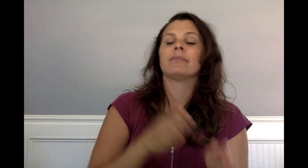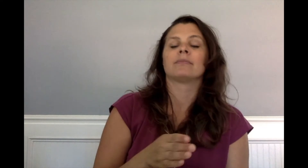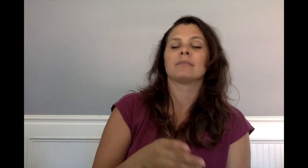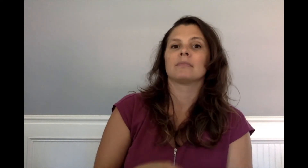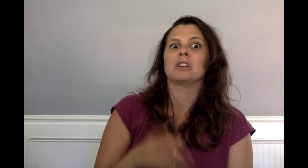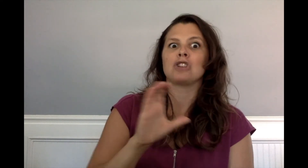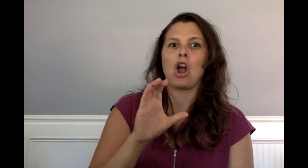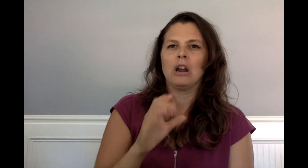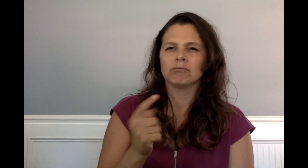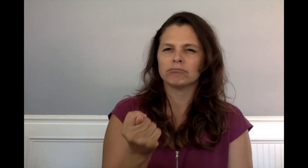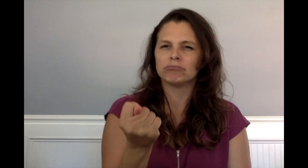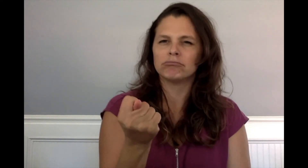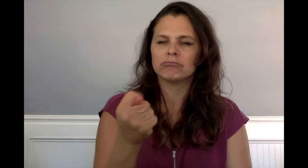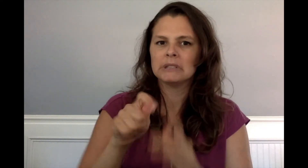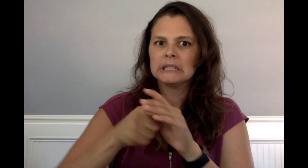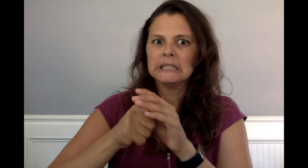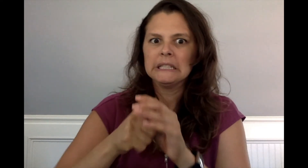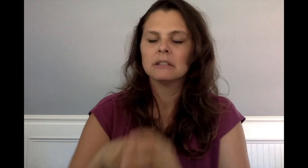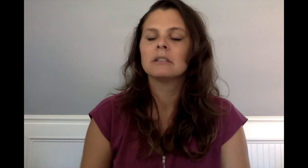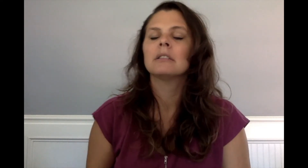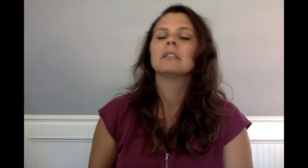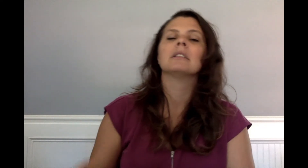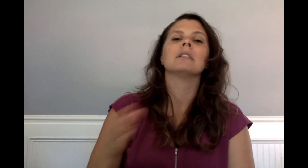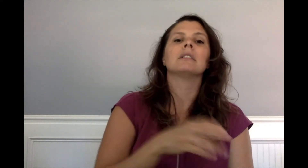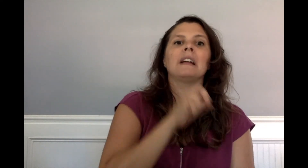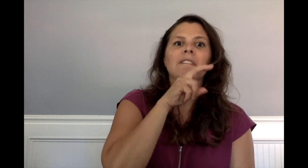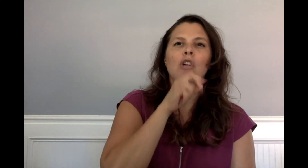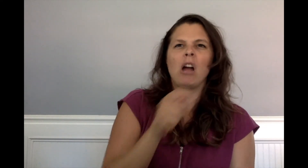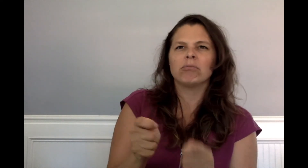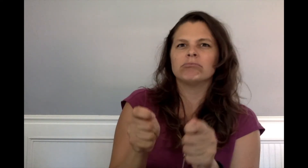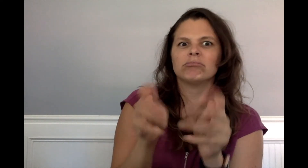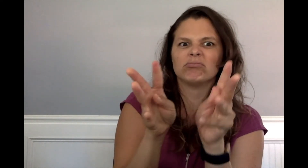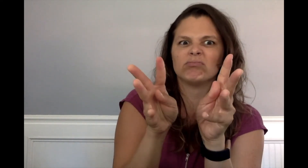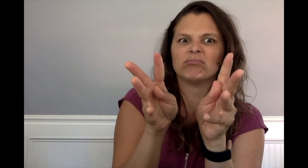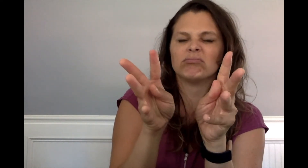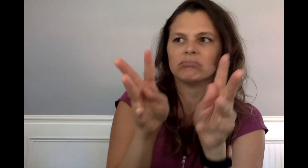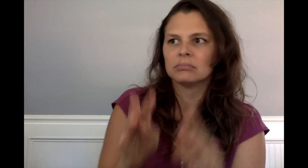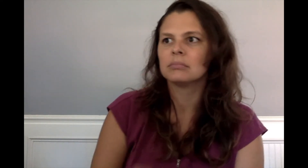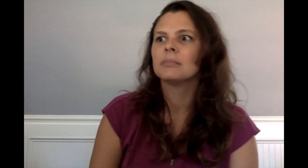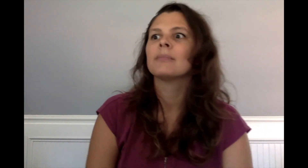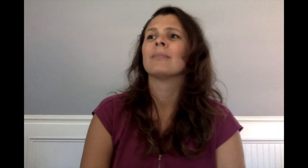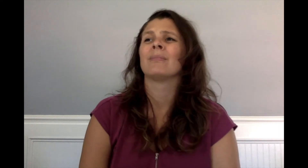a diamond tiara, and a house key.